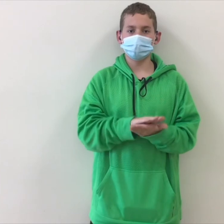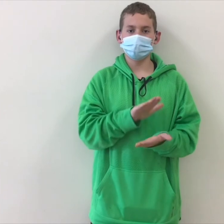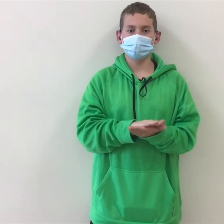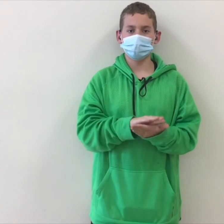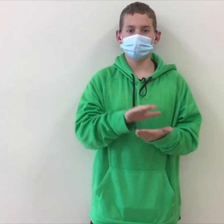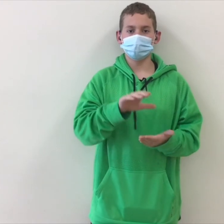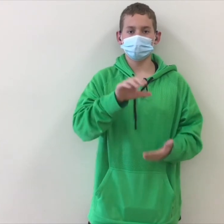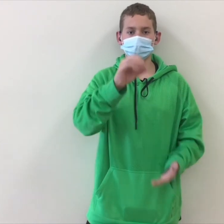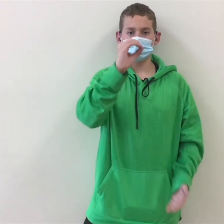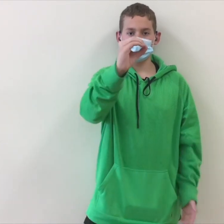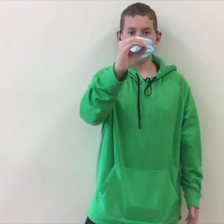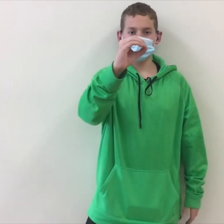It's a good school.